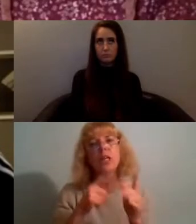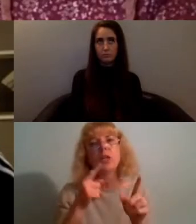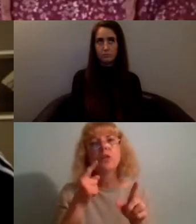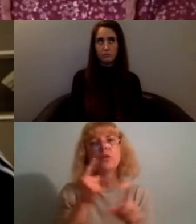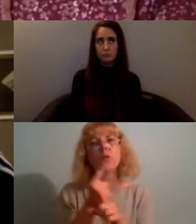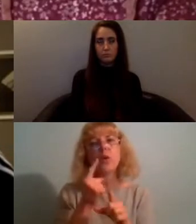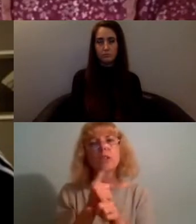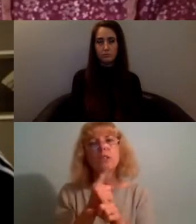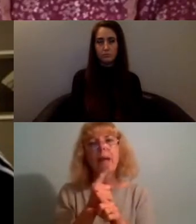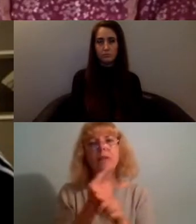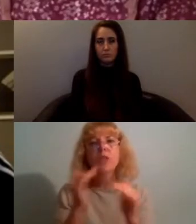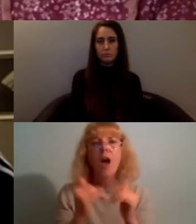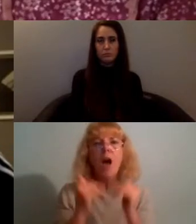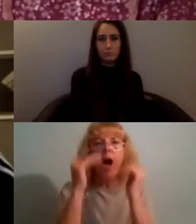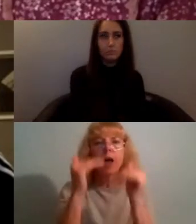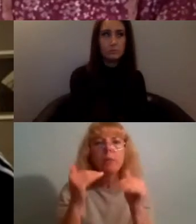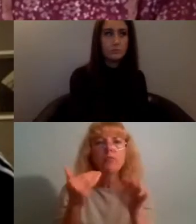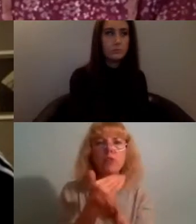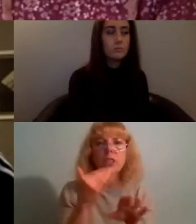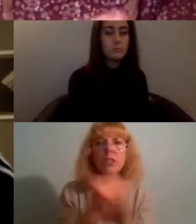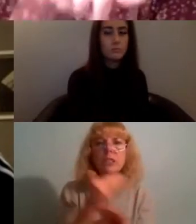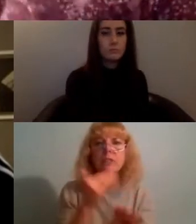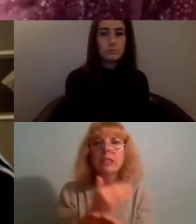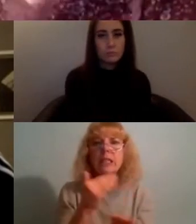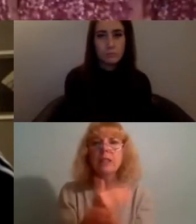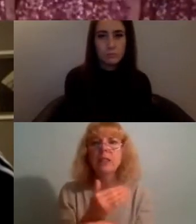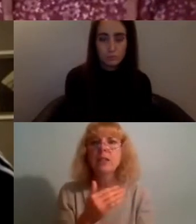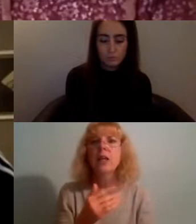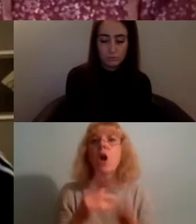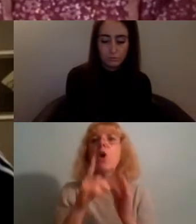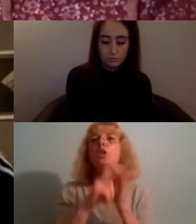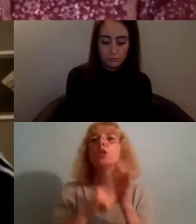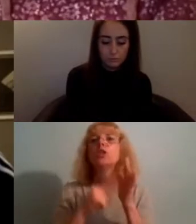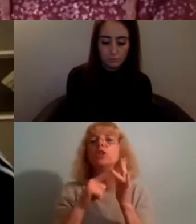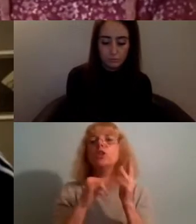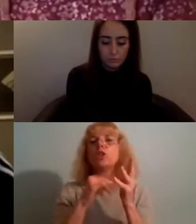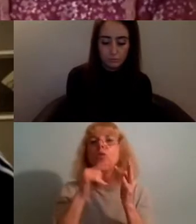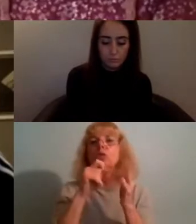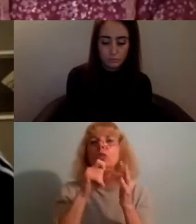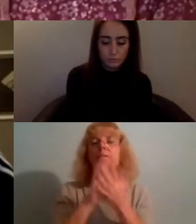was it you or was it Josephine? it was Josephine...okay sorry um yeah when